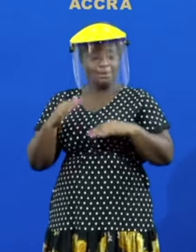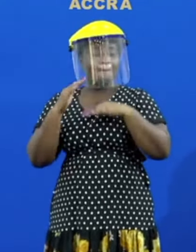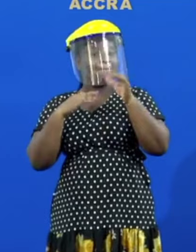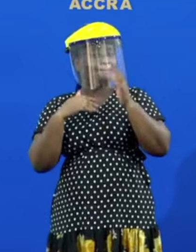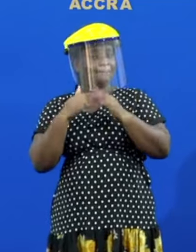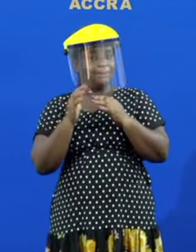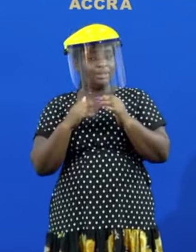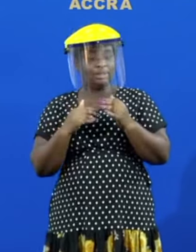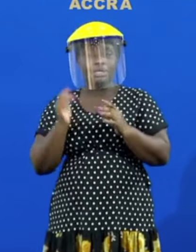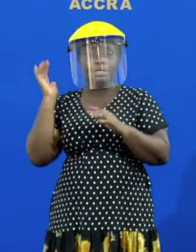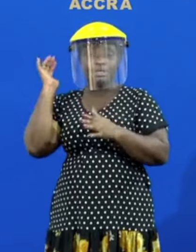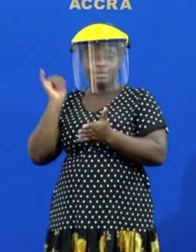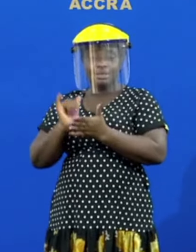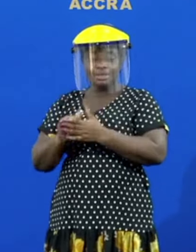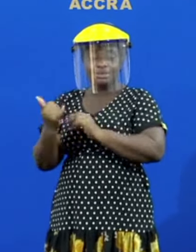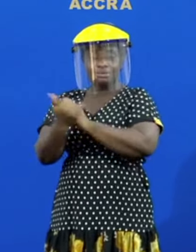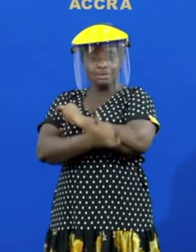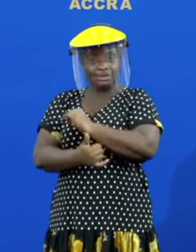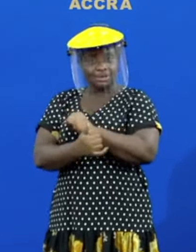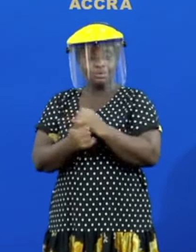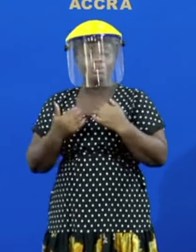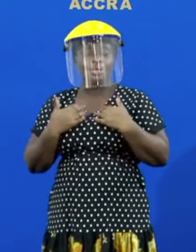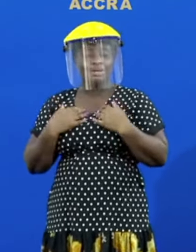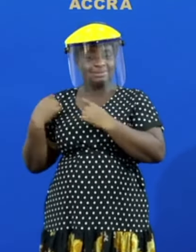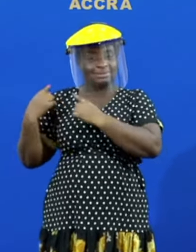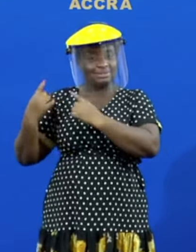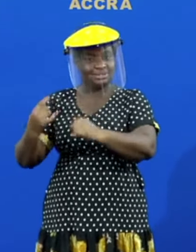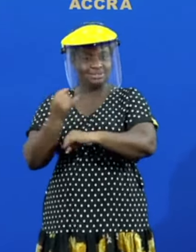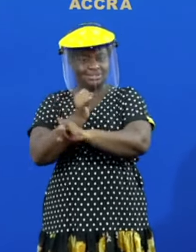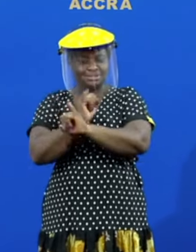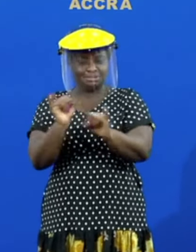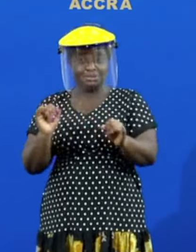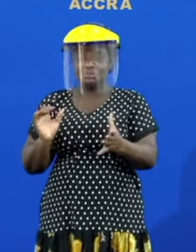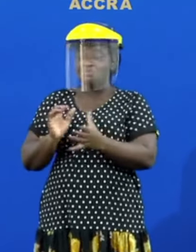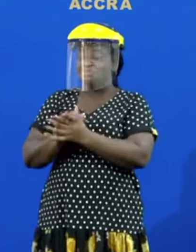that our country would have embarked on since independence and we believe it's important to